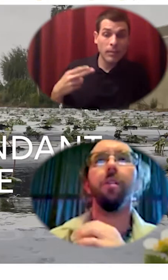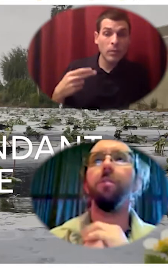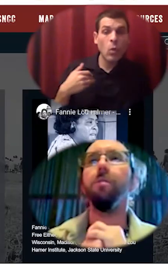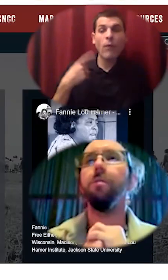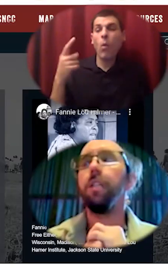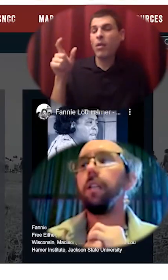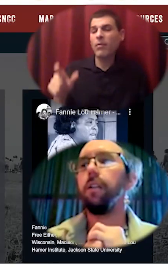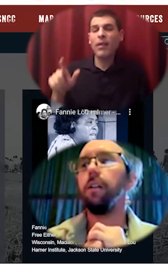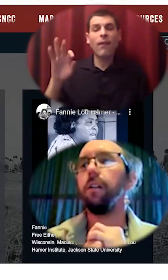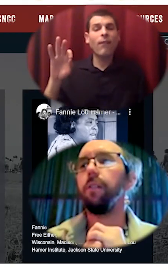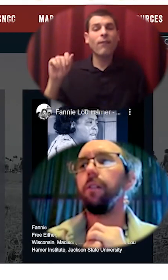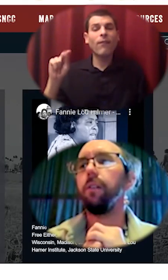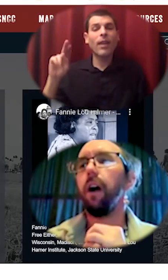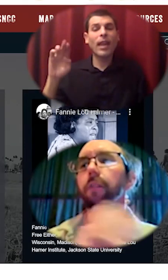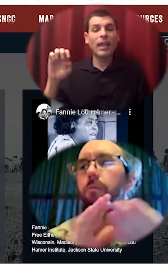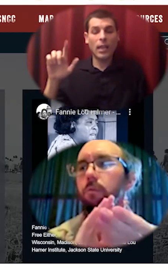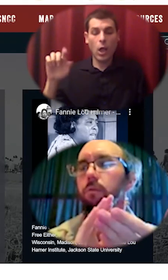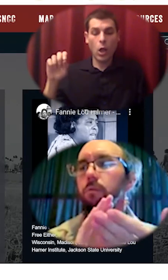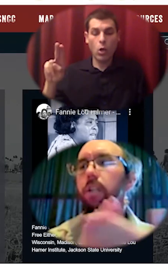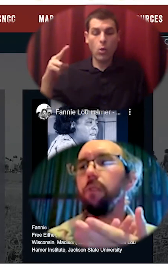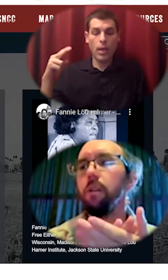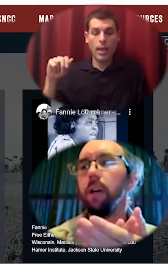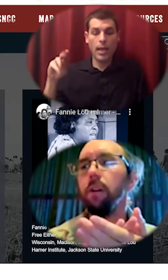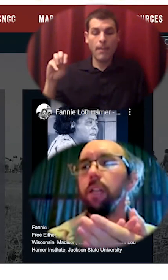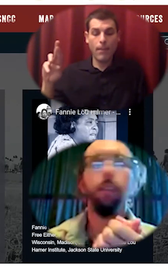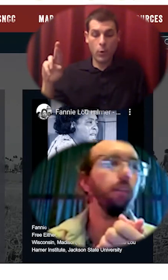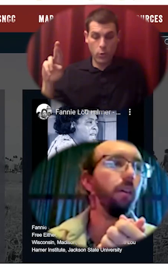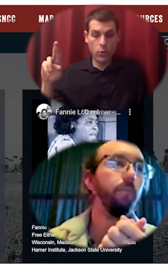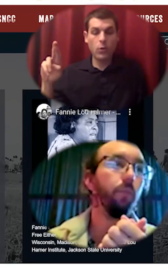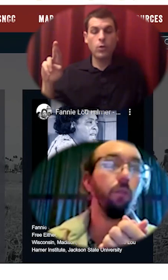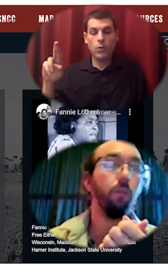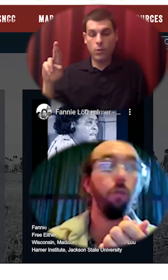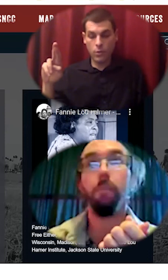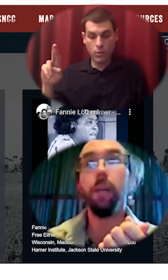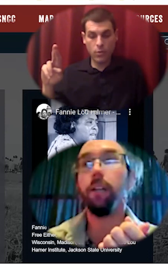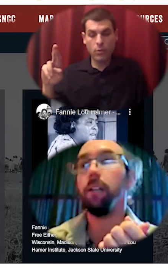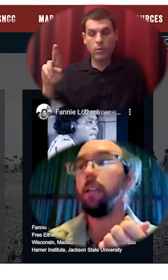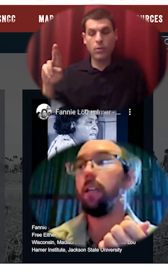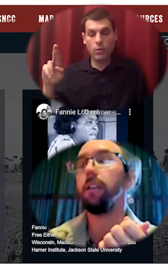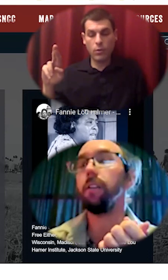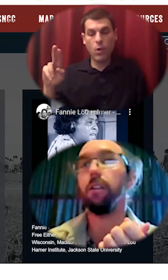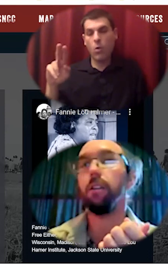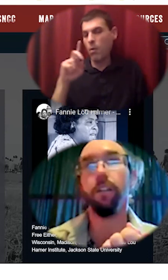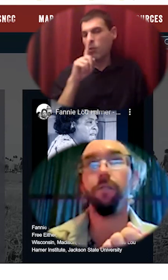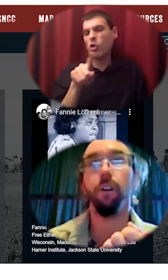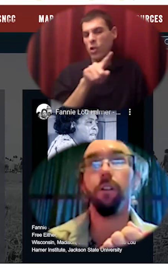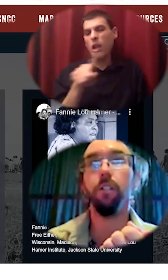who we can read about quite a bit in collective courage